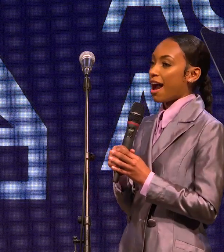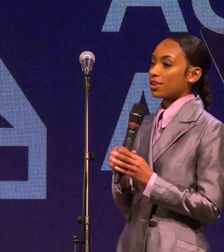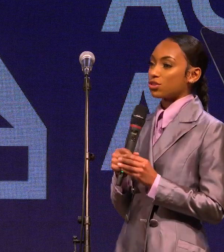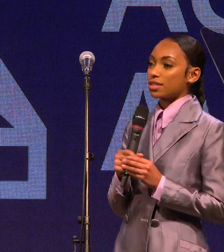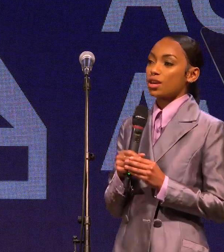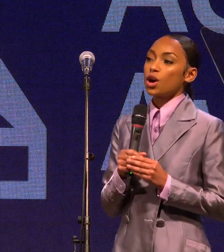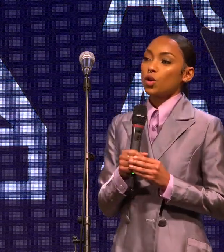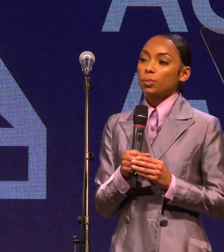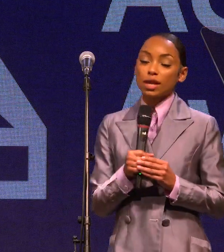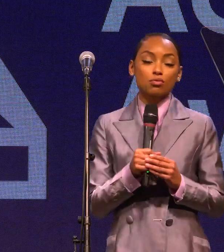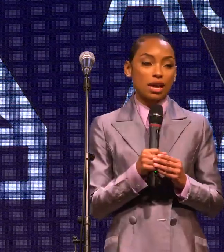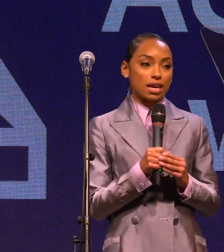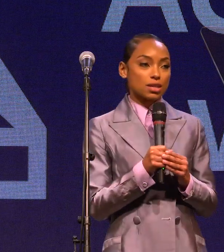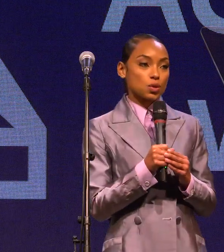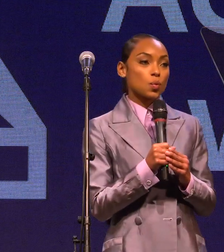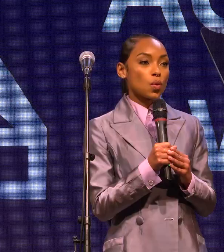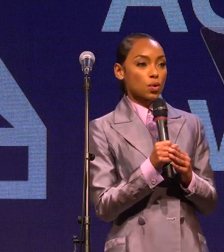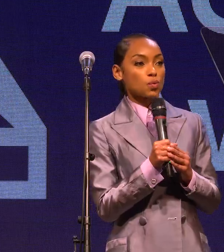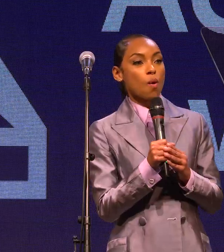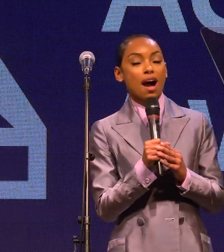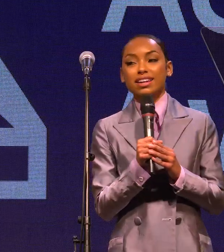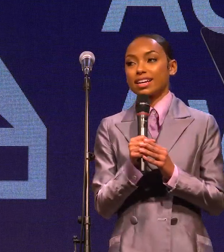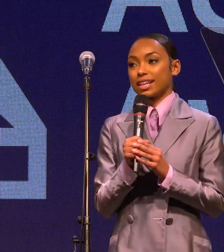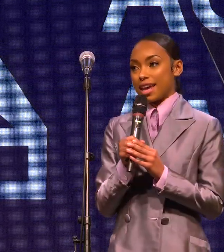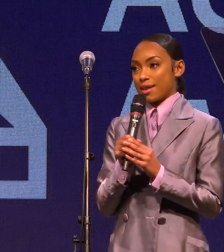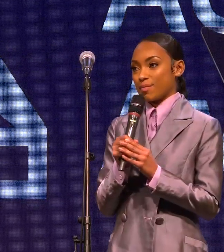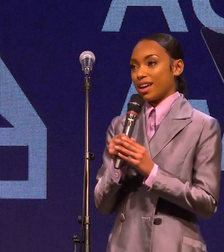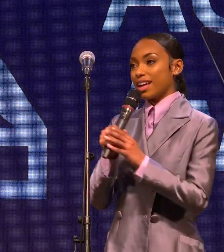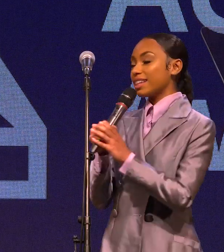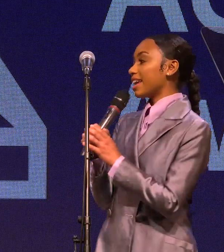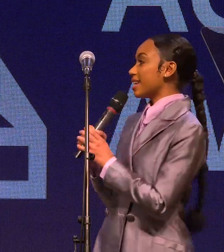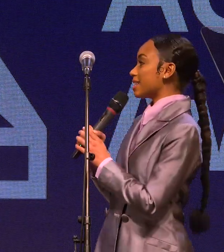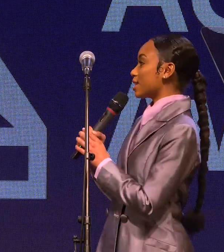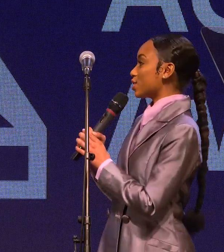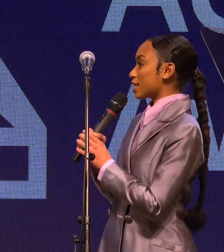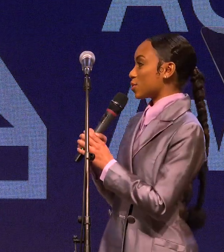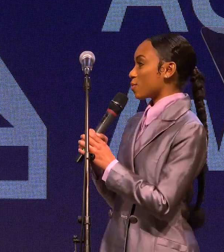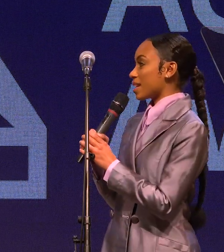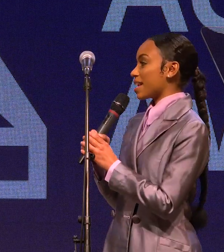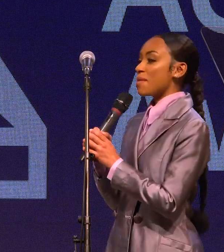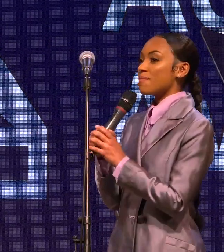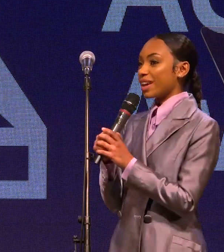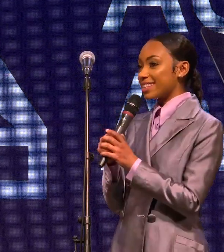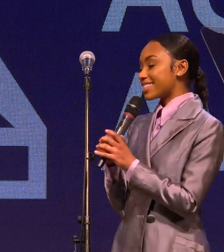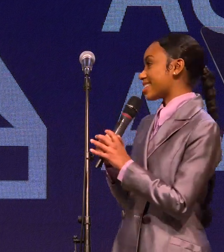actress who played Regan to worldwide acclaim ladies and gentlemen, Millicent